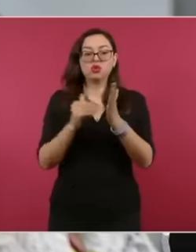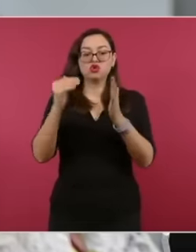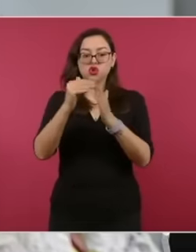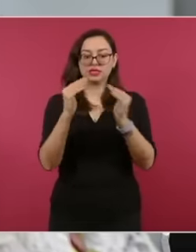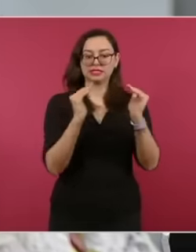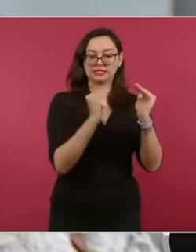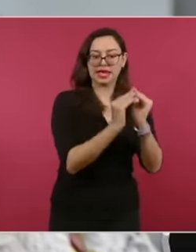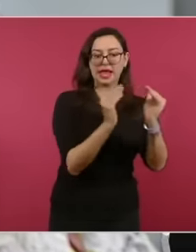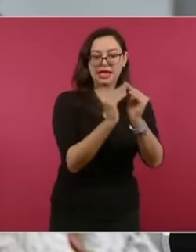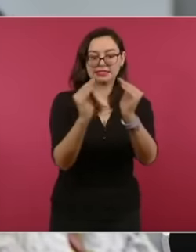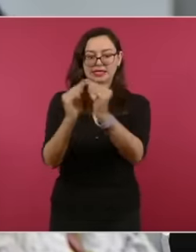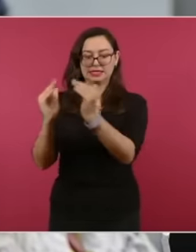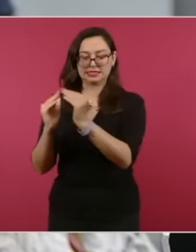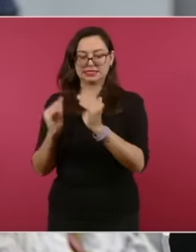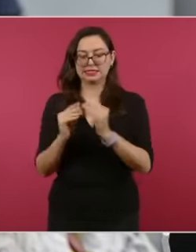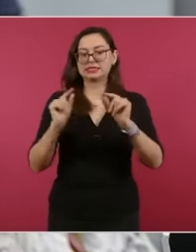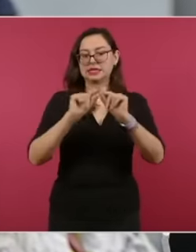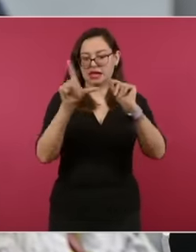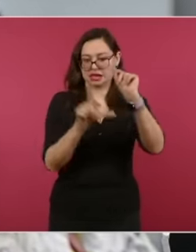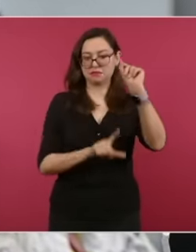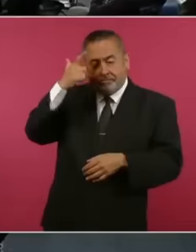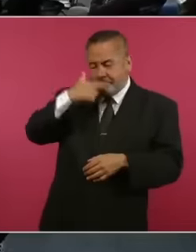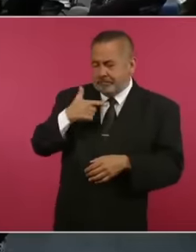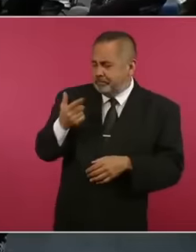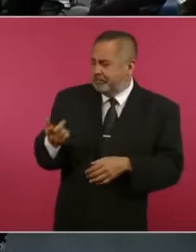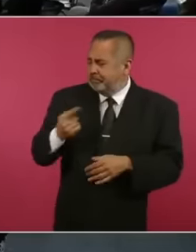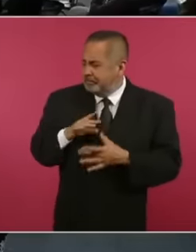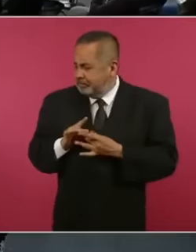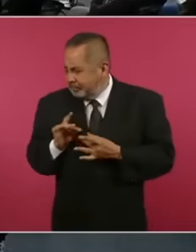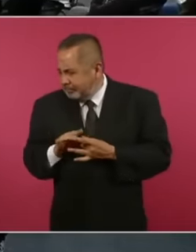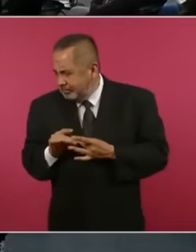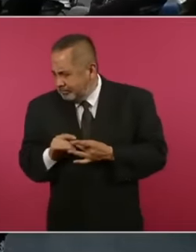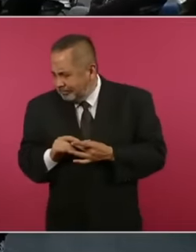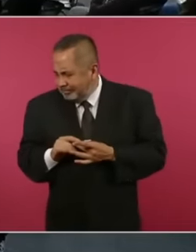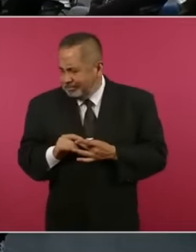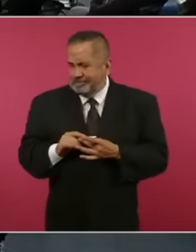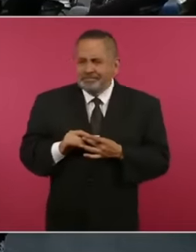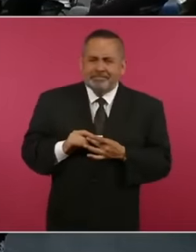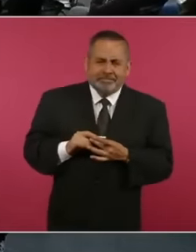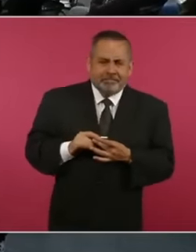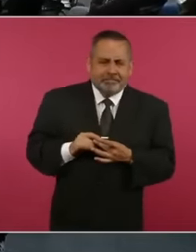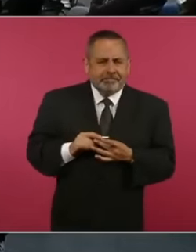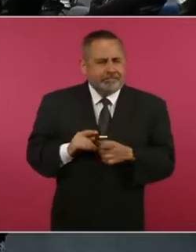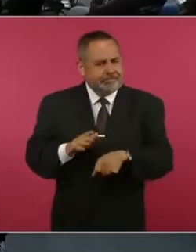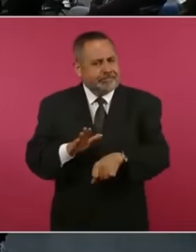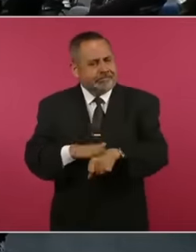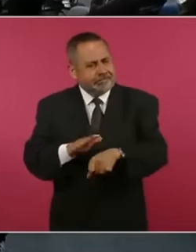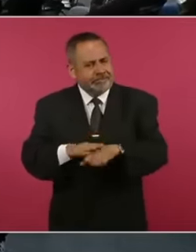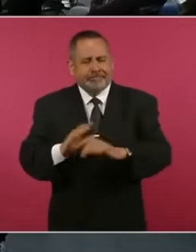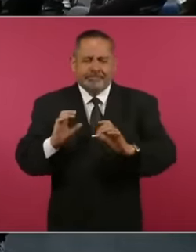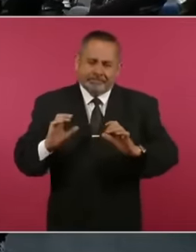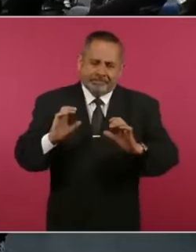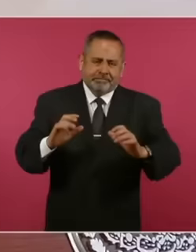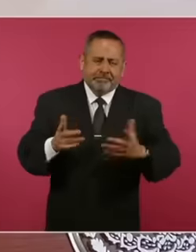is not reading to me at 7 or 8 at night so that we should be careful